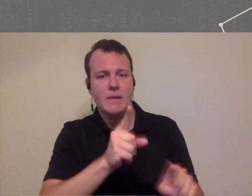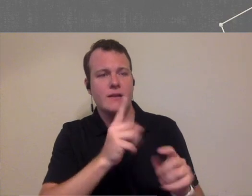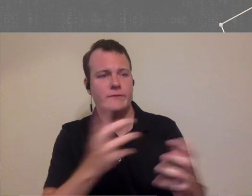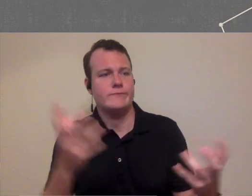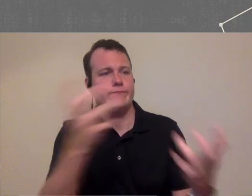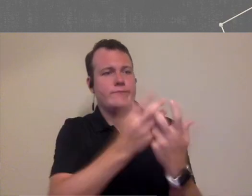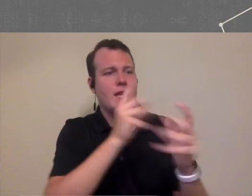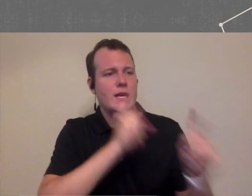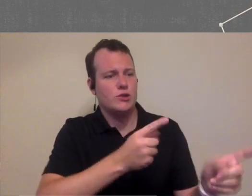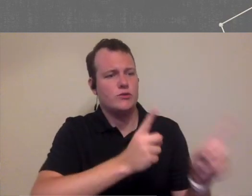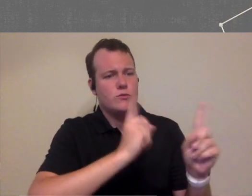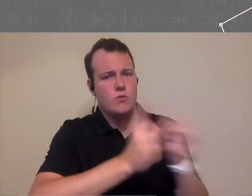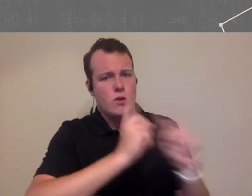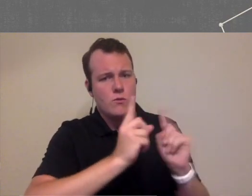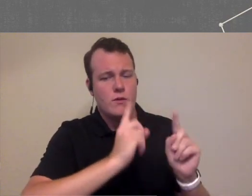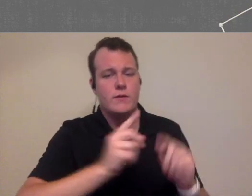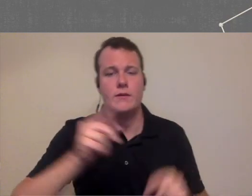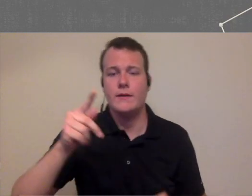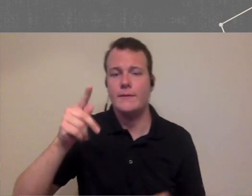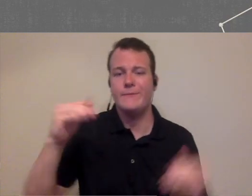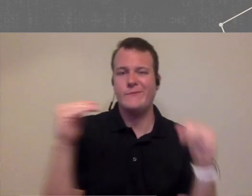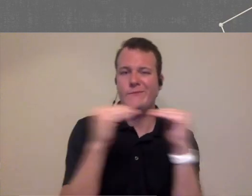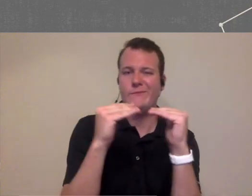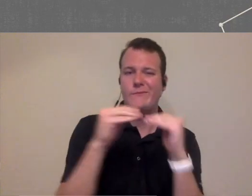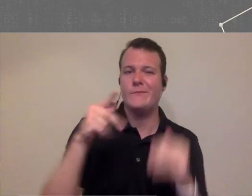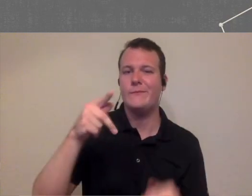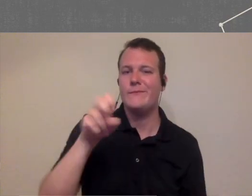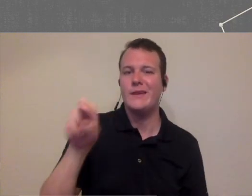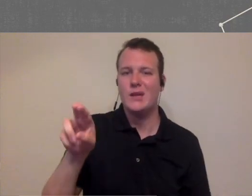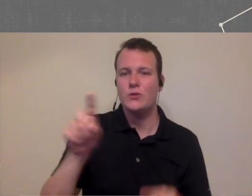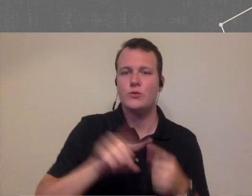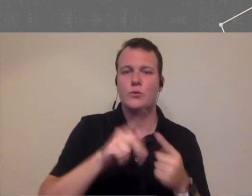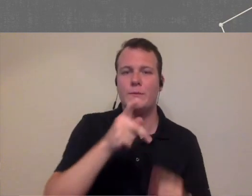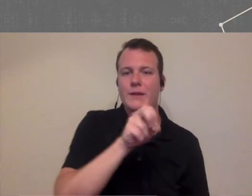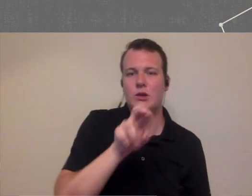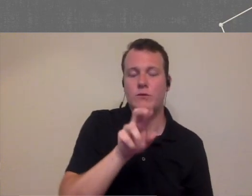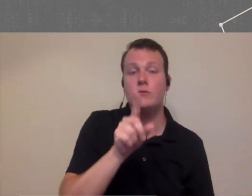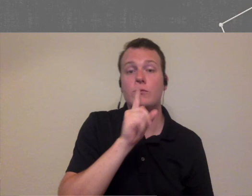one-on-one from a kind of a peer-to-peer mentoring standpoint because some of